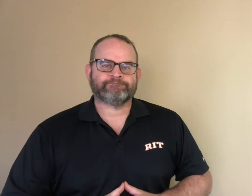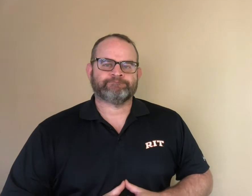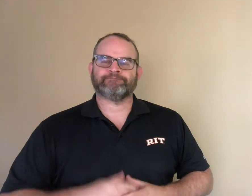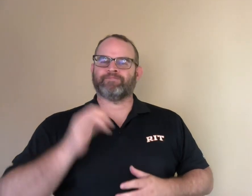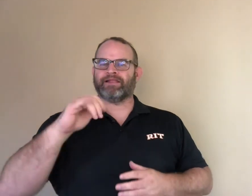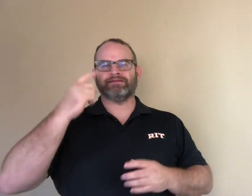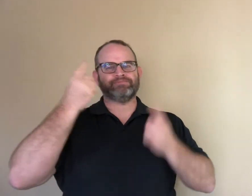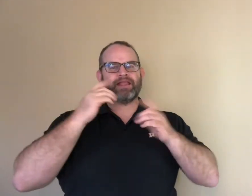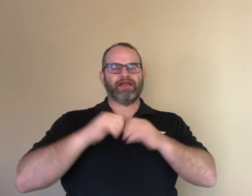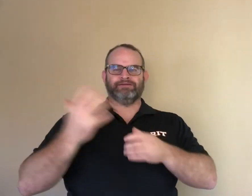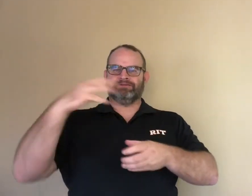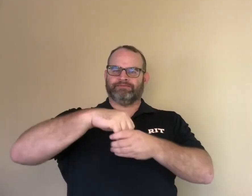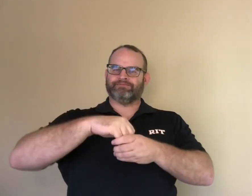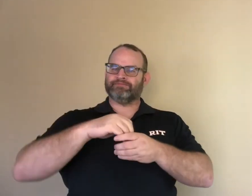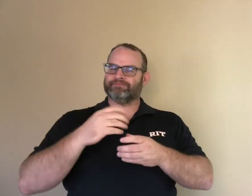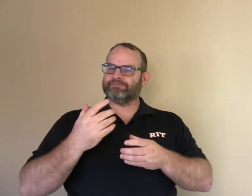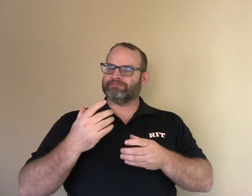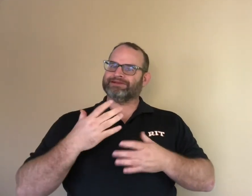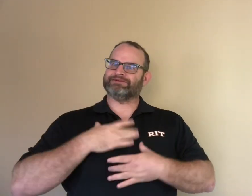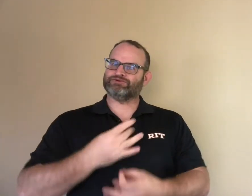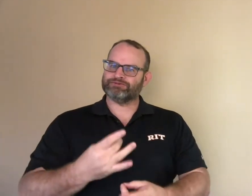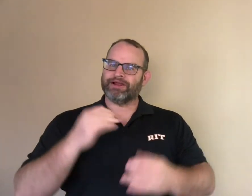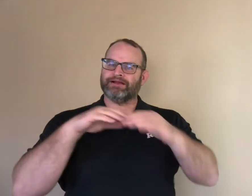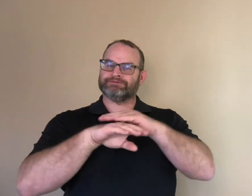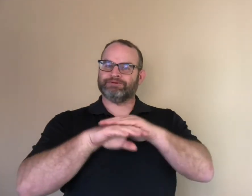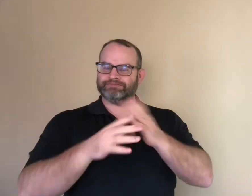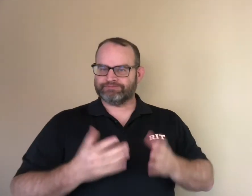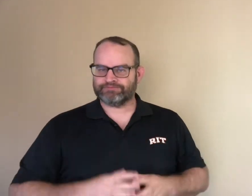This is how we can incorporate a deaf character in a story creatively to make it interesting and accessible.